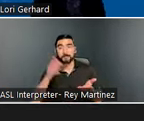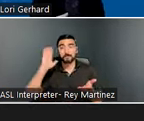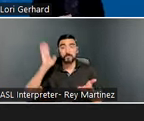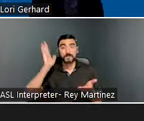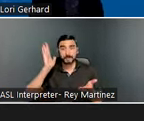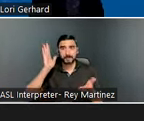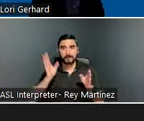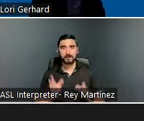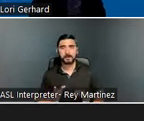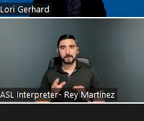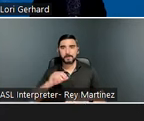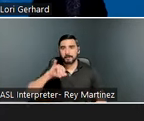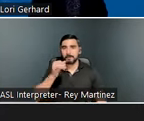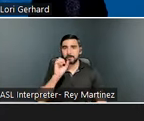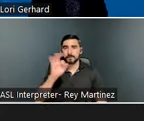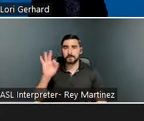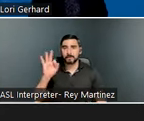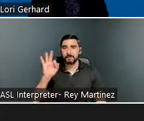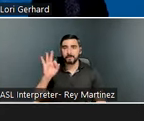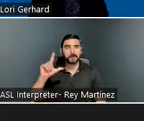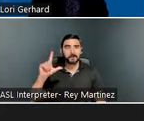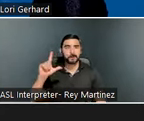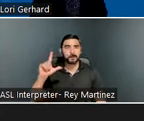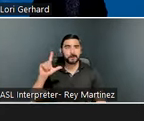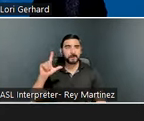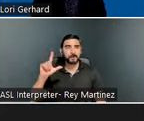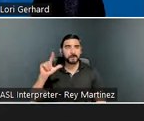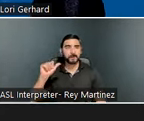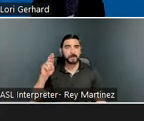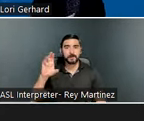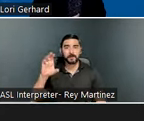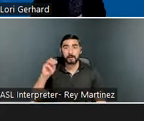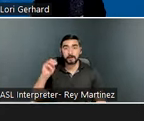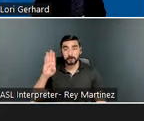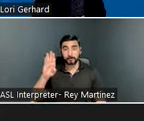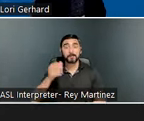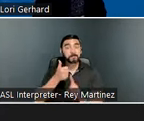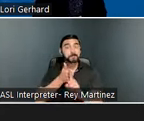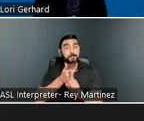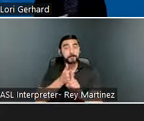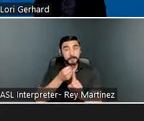is Mr. Jeff Larcomb. Mr. Jeff Larcomb is a gentleman with a traumatic brain injury. Our